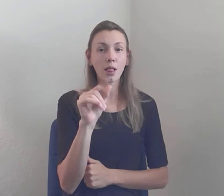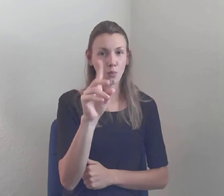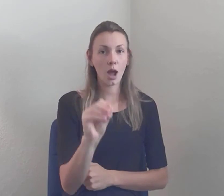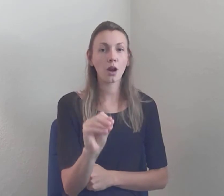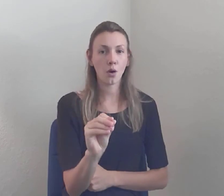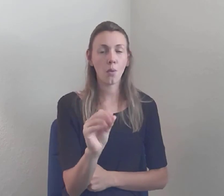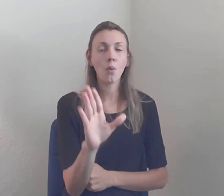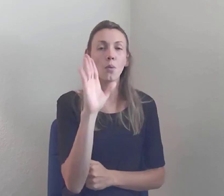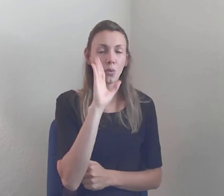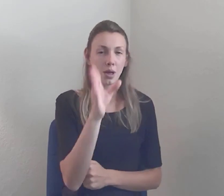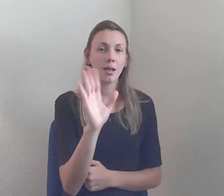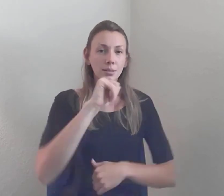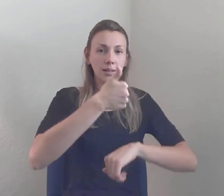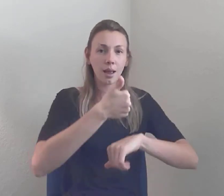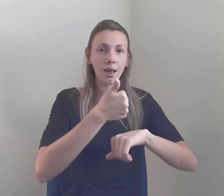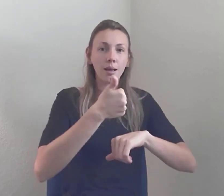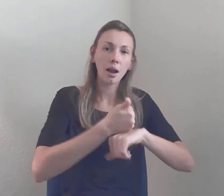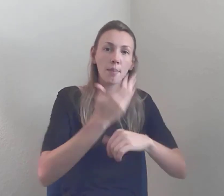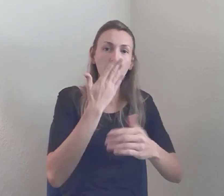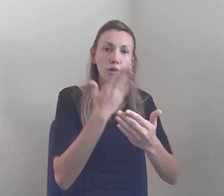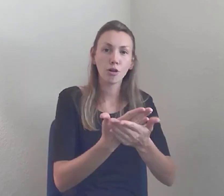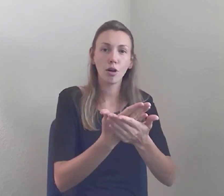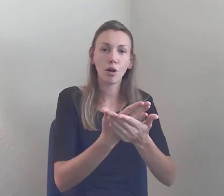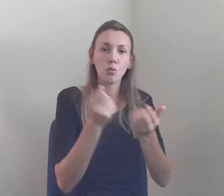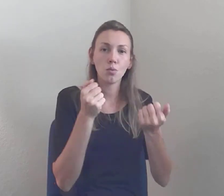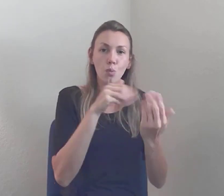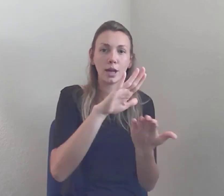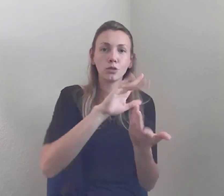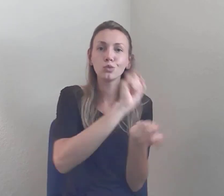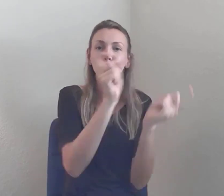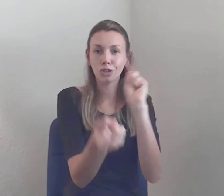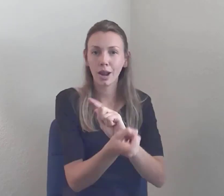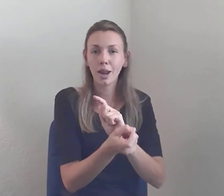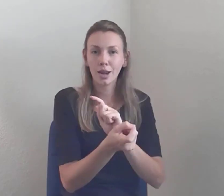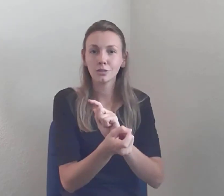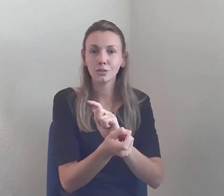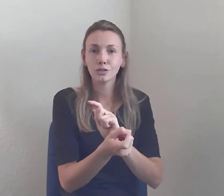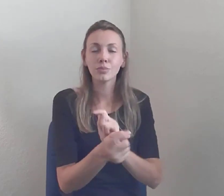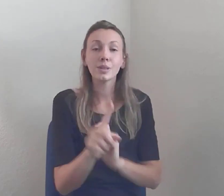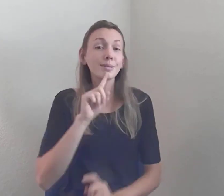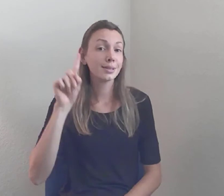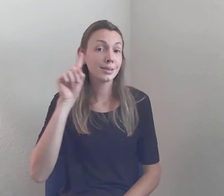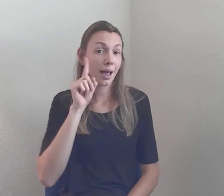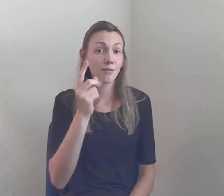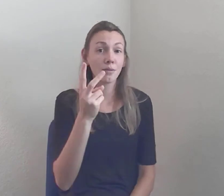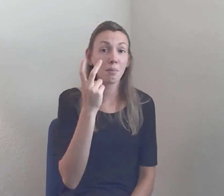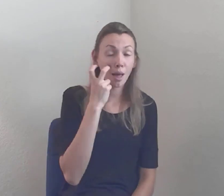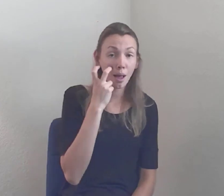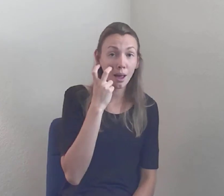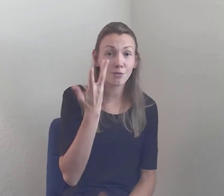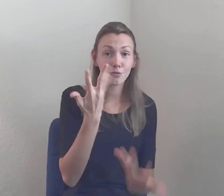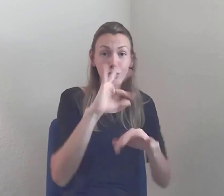the blind community has advocated long and hard for a voting system that can be accessed at home via computer...